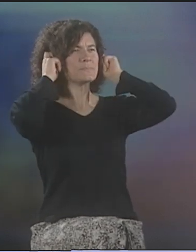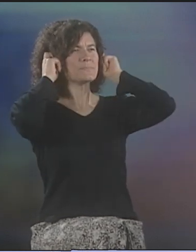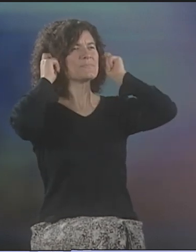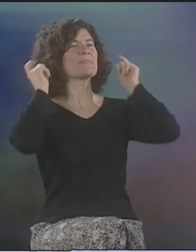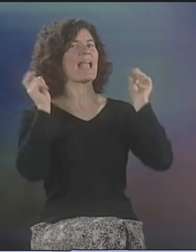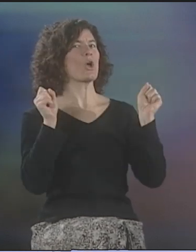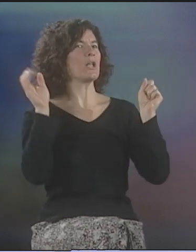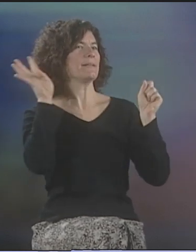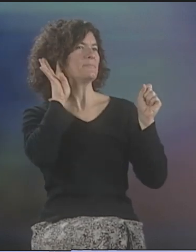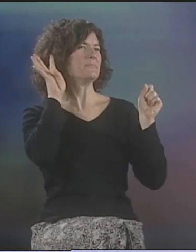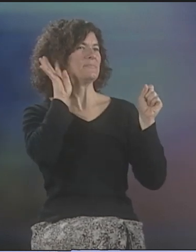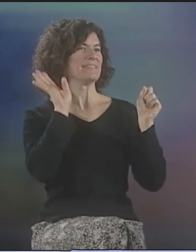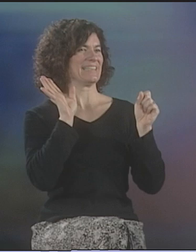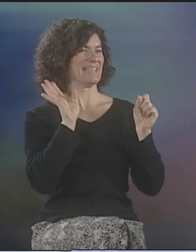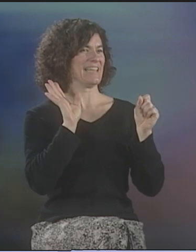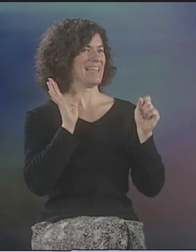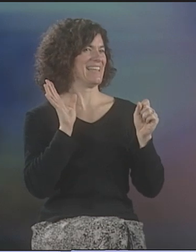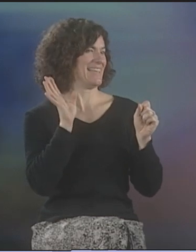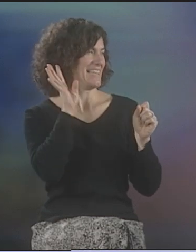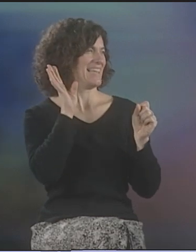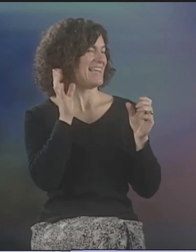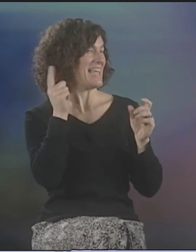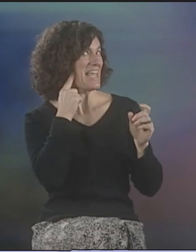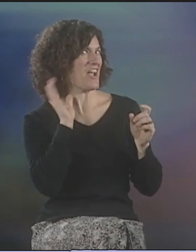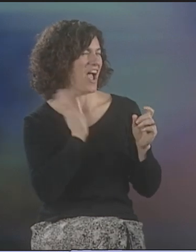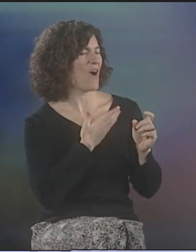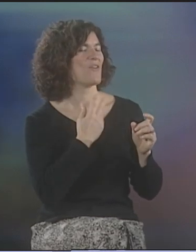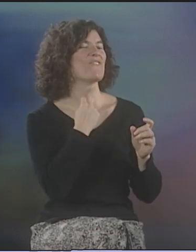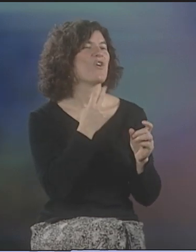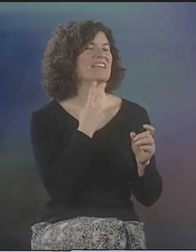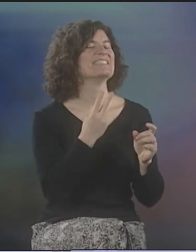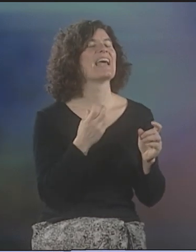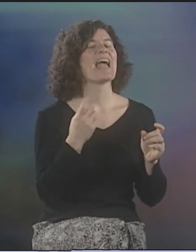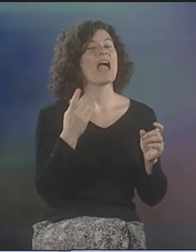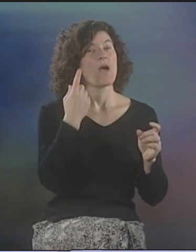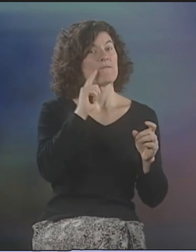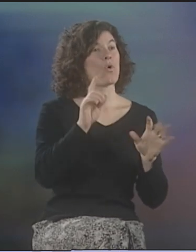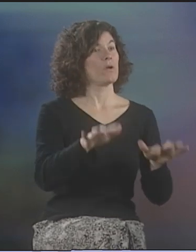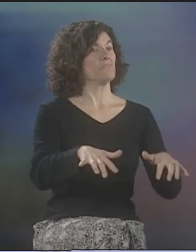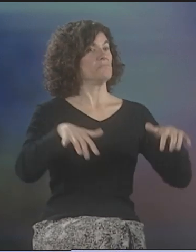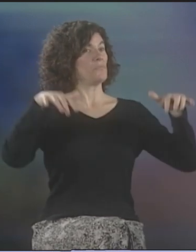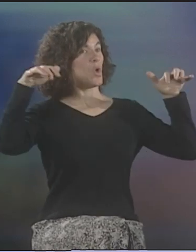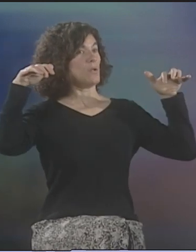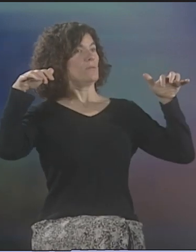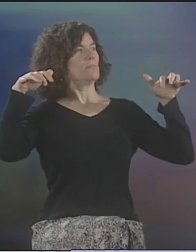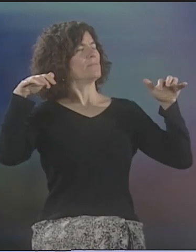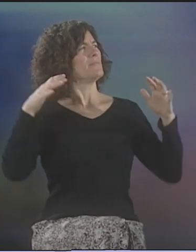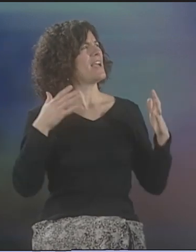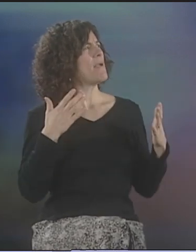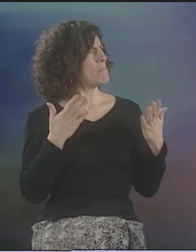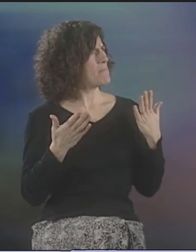IF YOU WANTED TO HEAR THE VOICE INTERPRETER, YOU HAD TO WEAR SPECIAL HEADPHONES SO YOU COULD HEAR OUR VOICES.